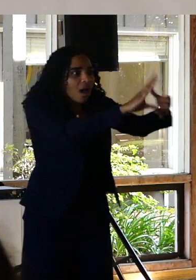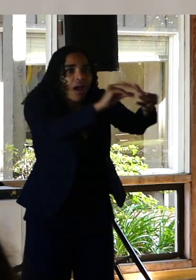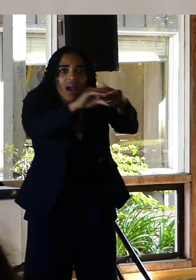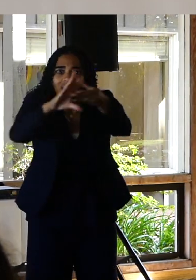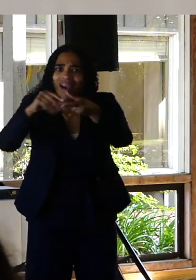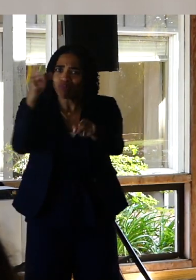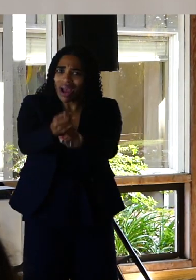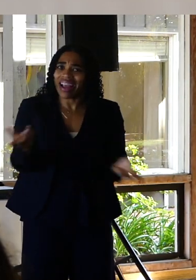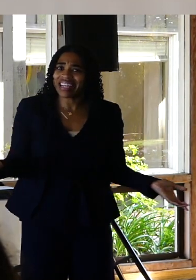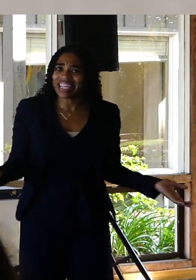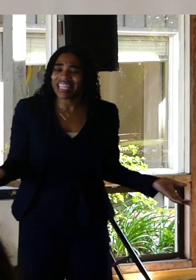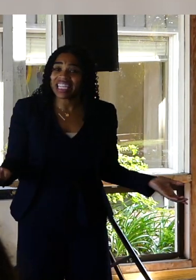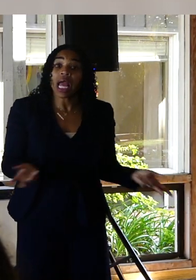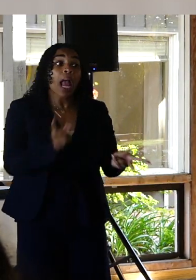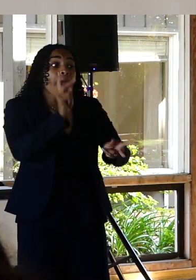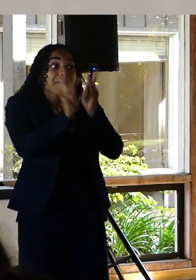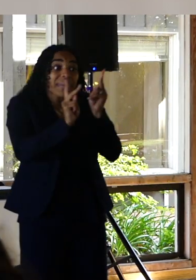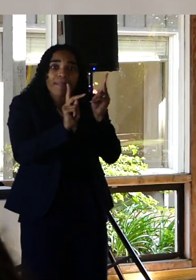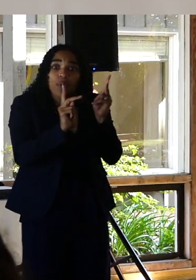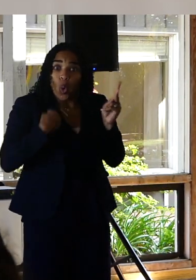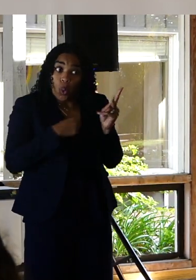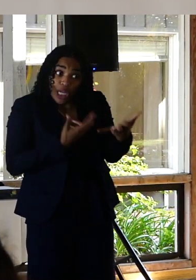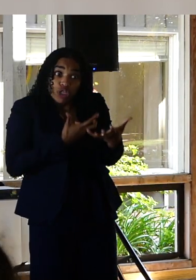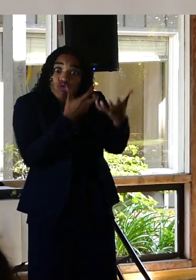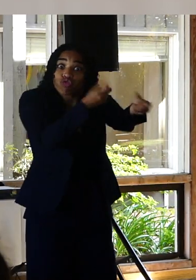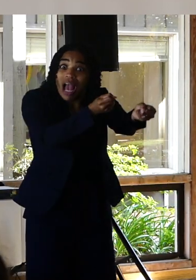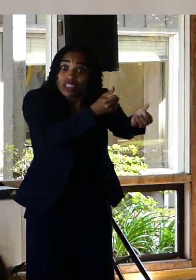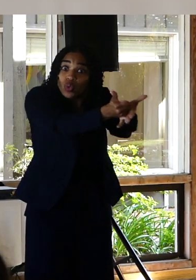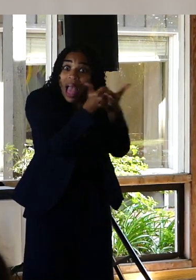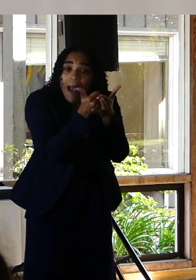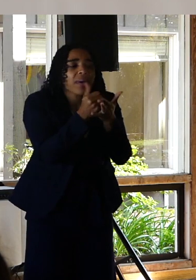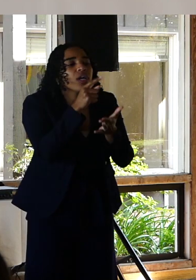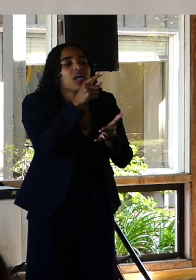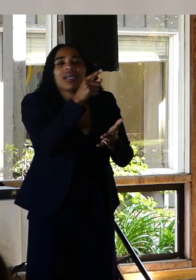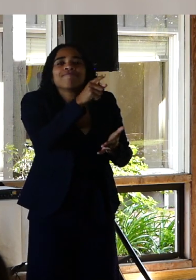It shows us that the people that we are trusting most are under educated